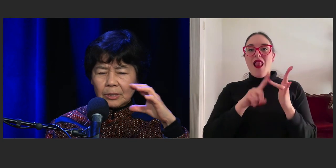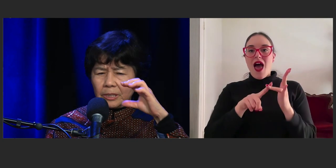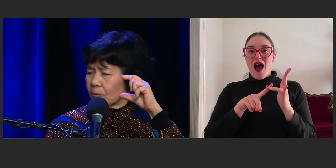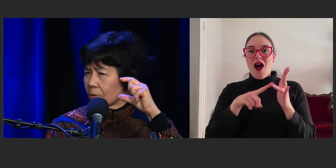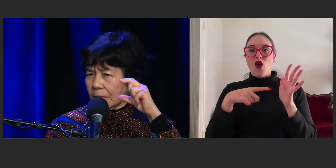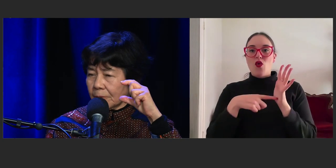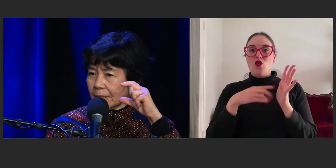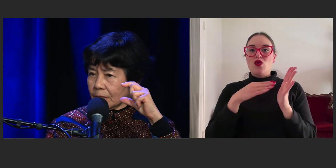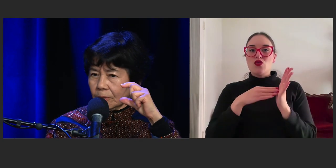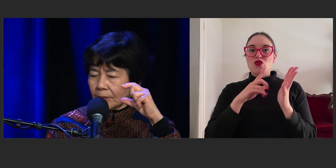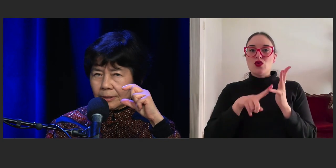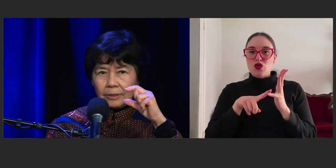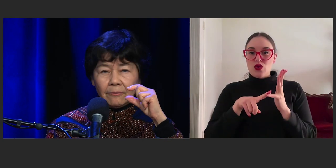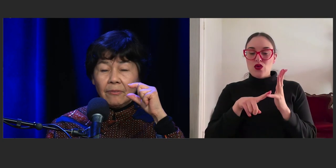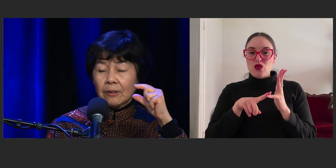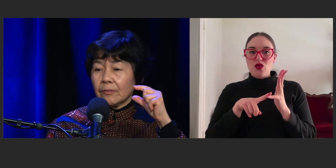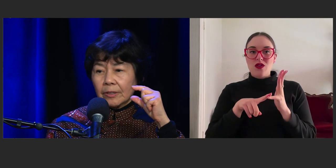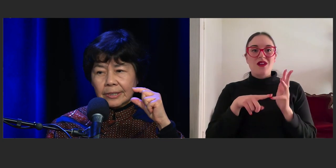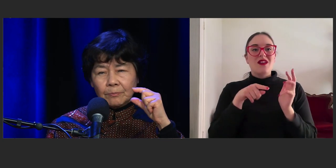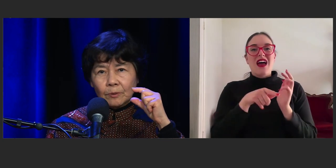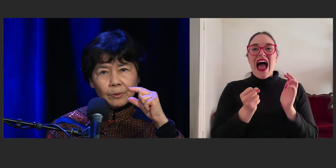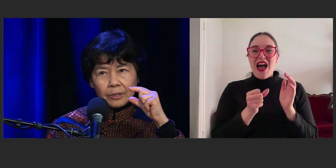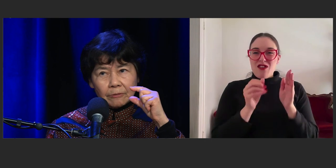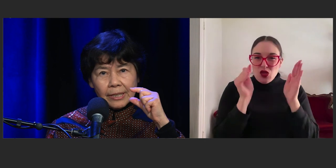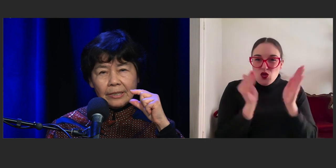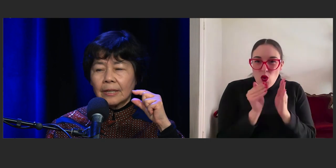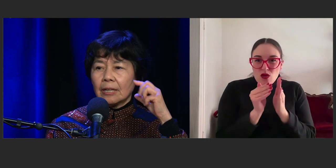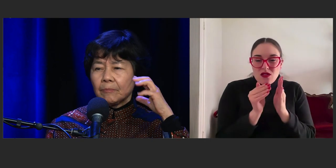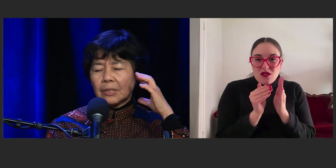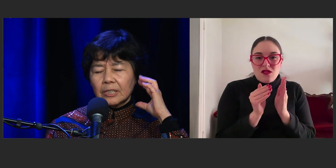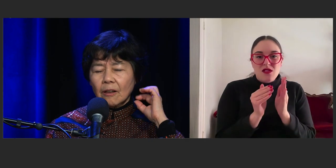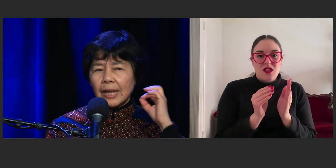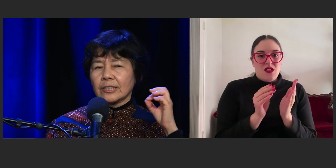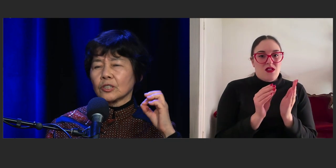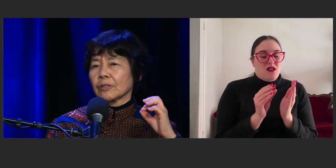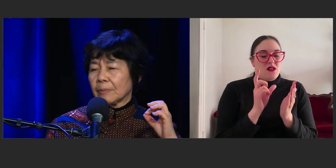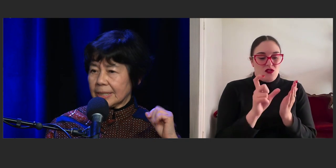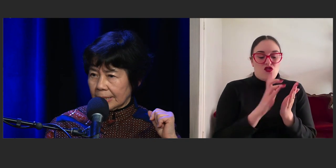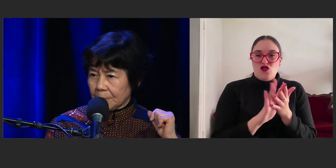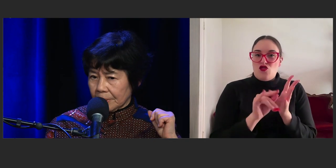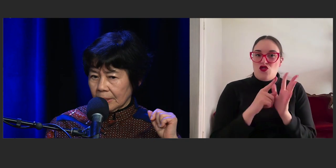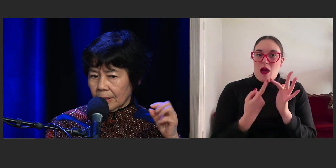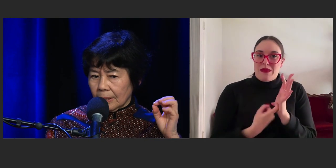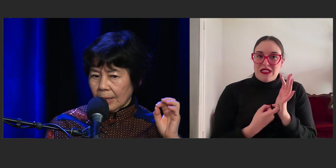which they're really, really short, very, very simple book to read. But it's extremely deep